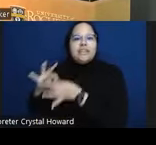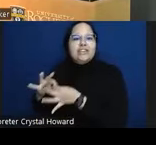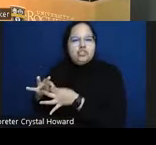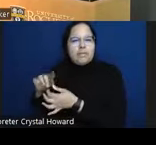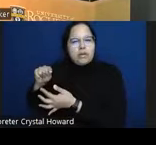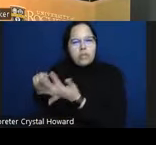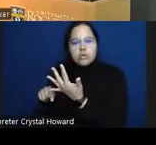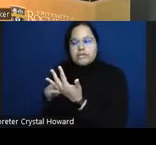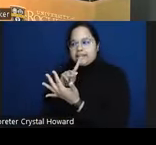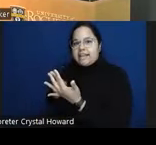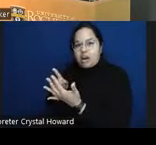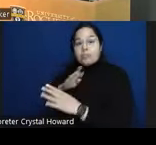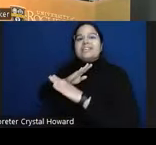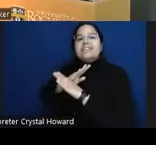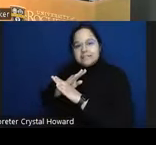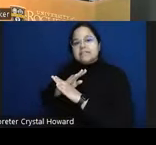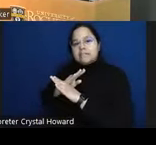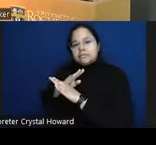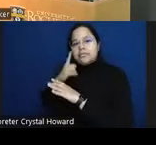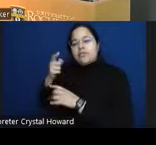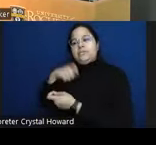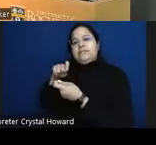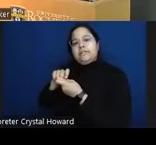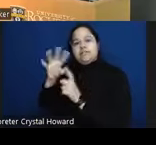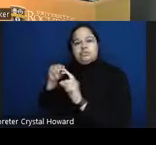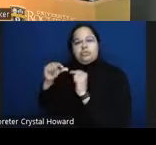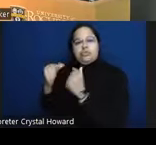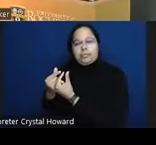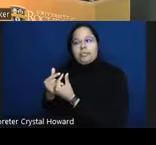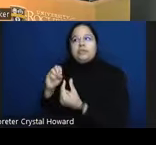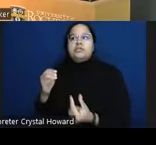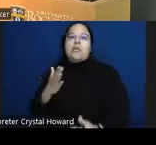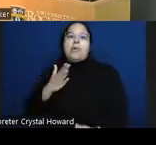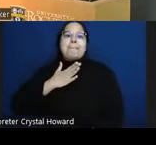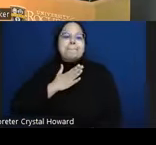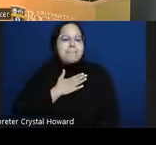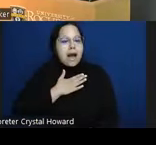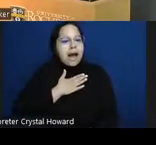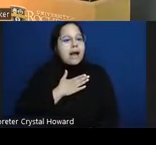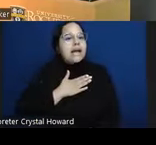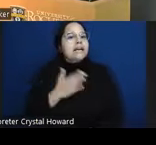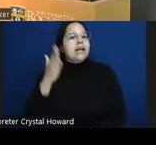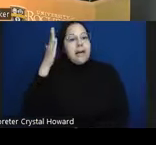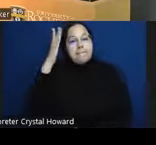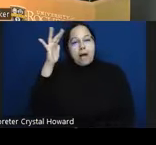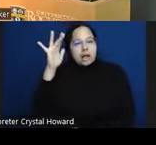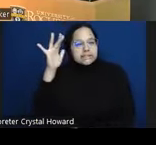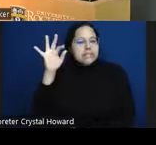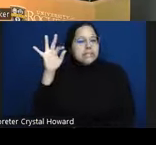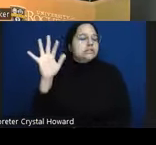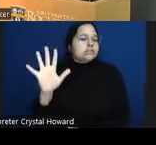cultural group and so I was positing that this uh thing that I'm calling cultural social engagement